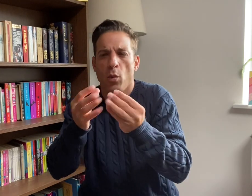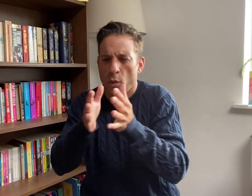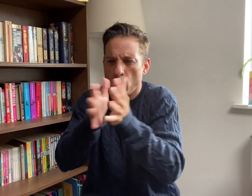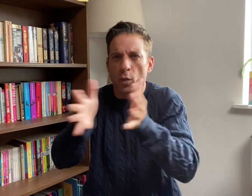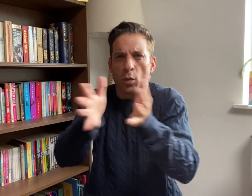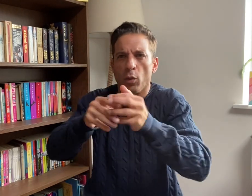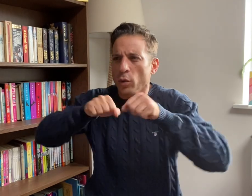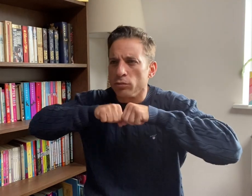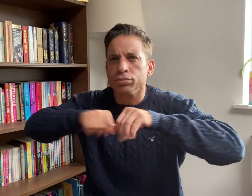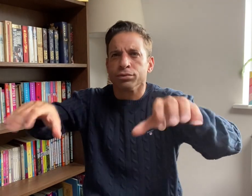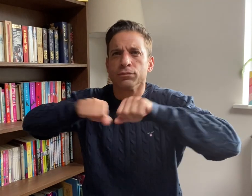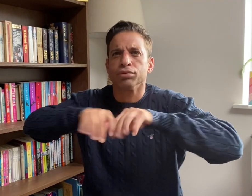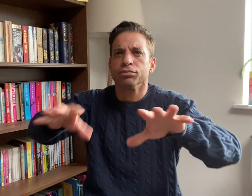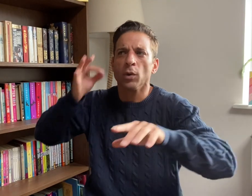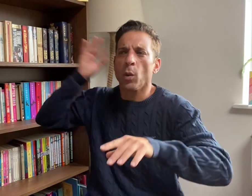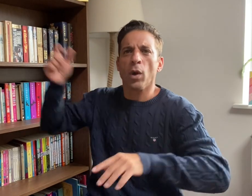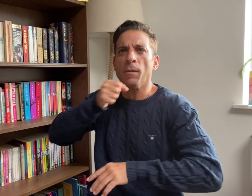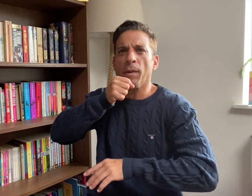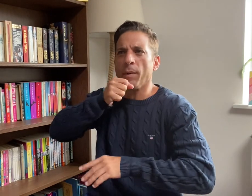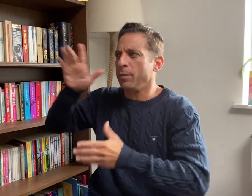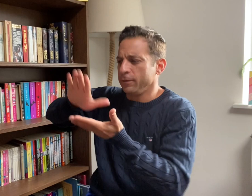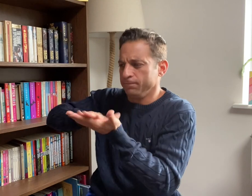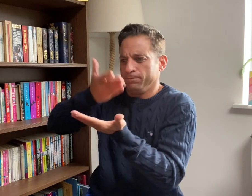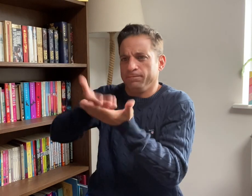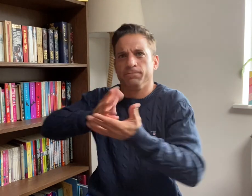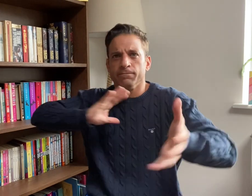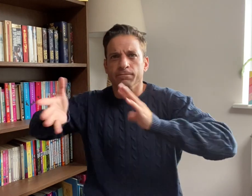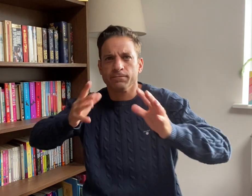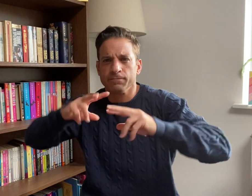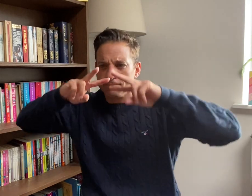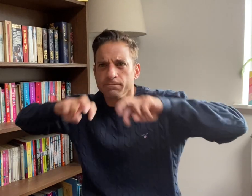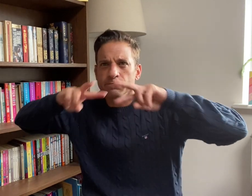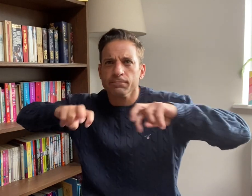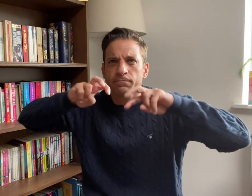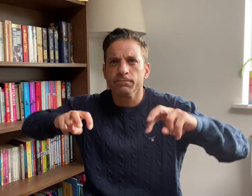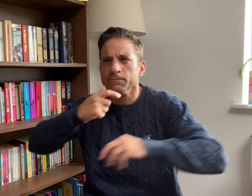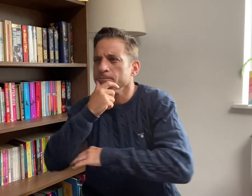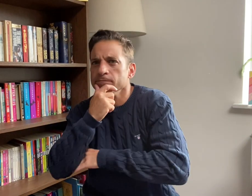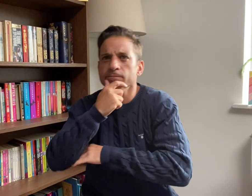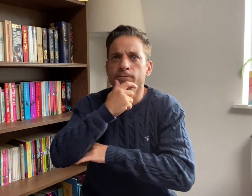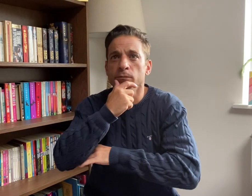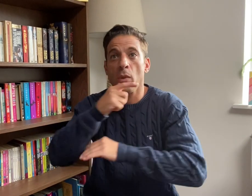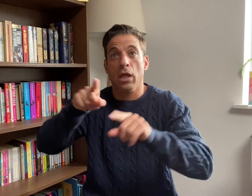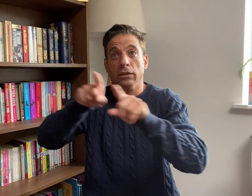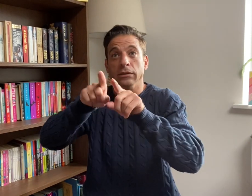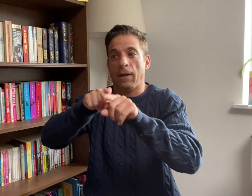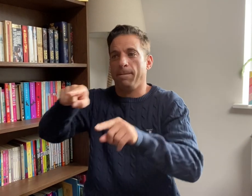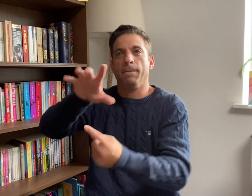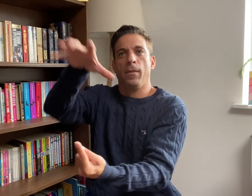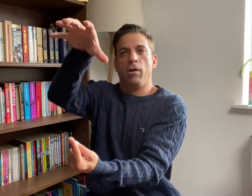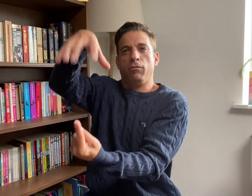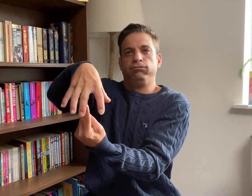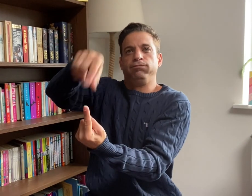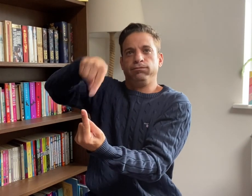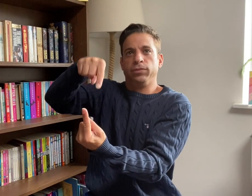but also gave the station feedback on how to properly display